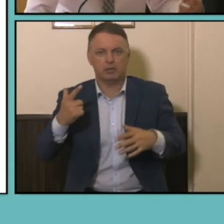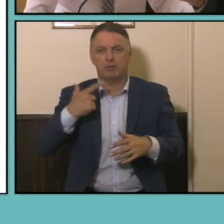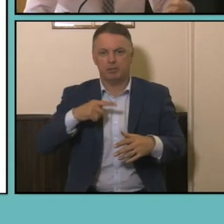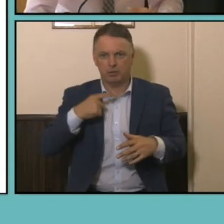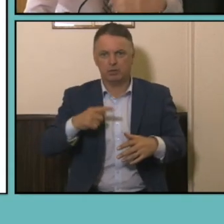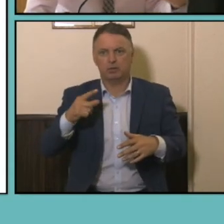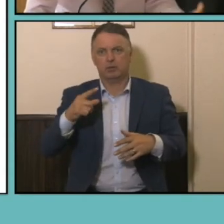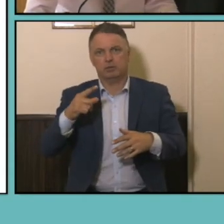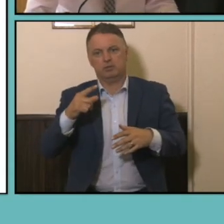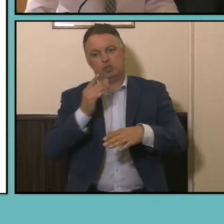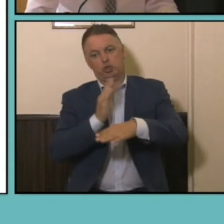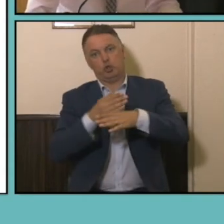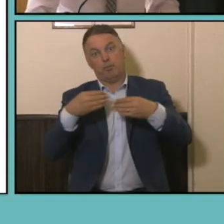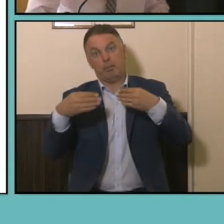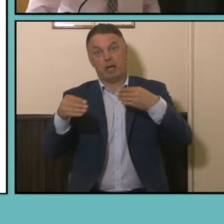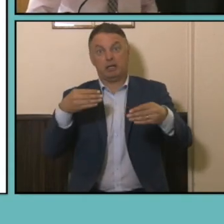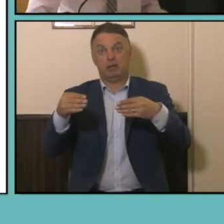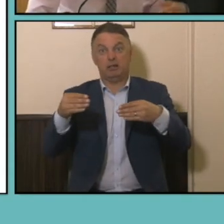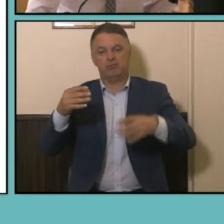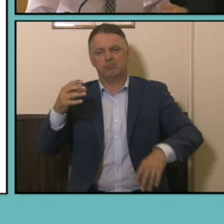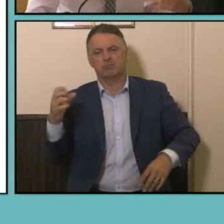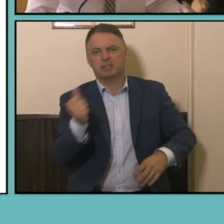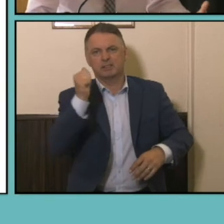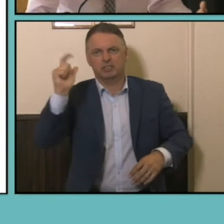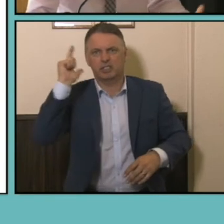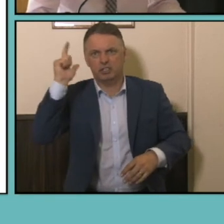know job market for teachers as well as the need for those teachers to be